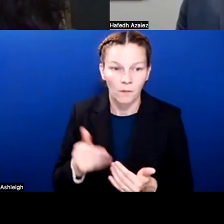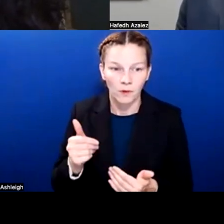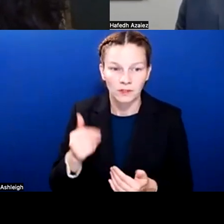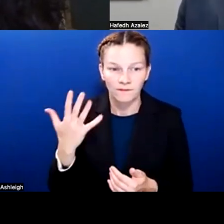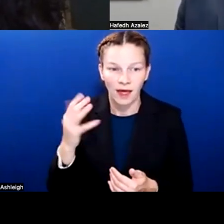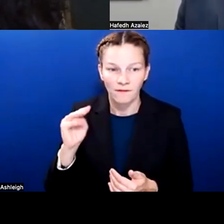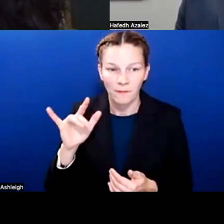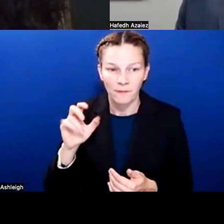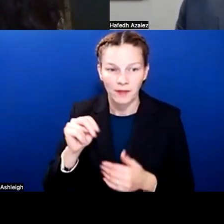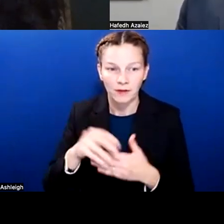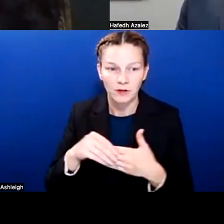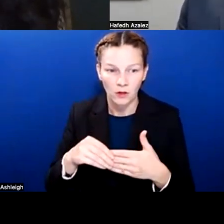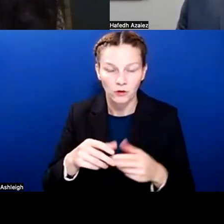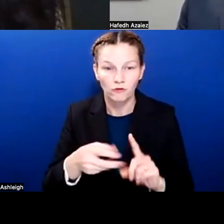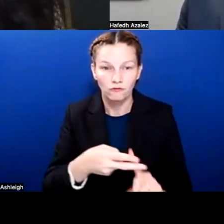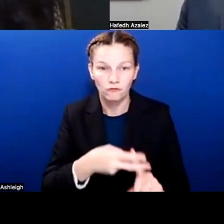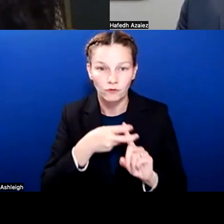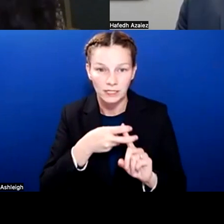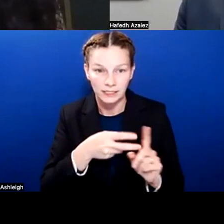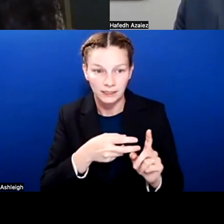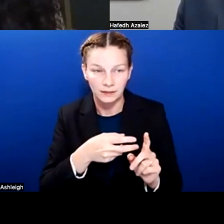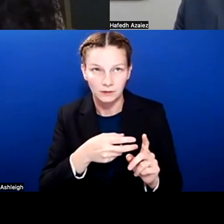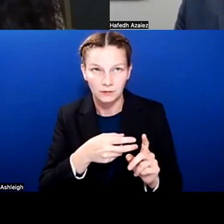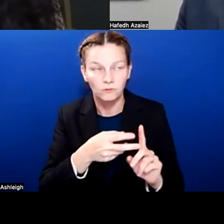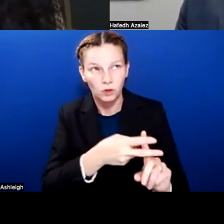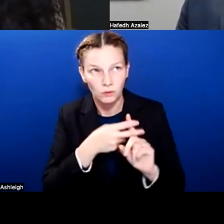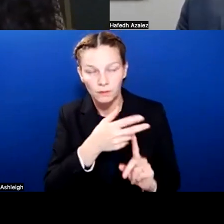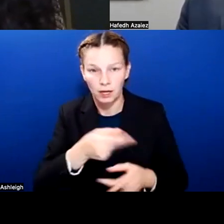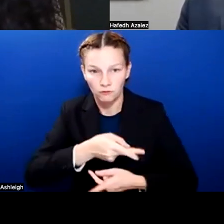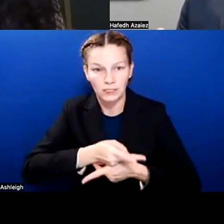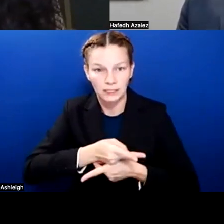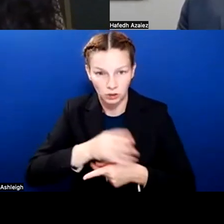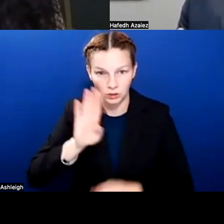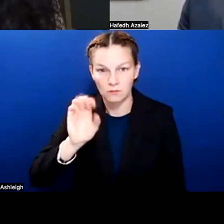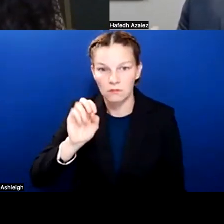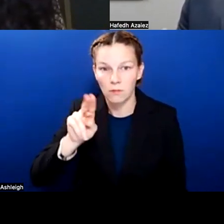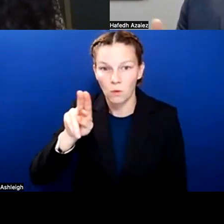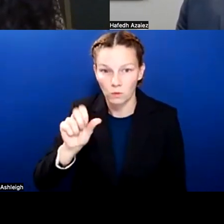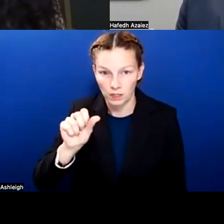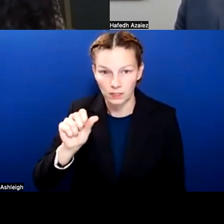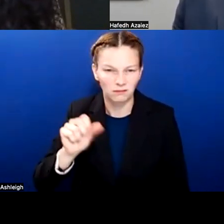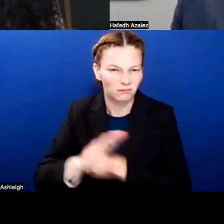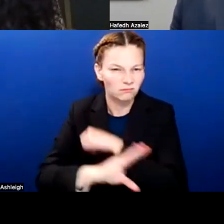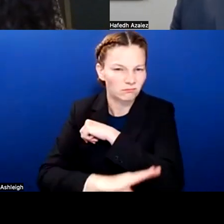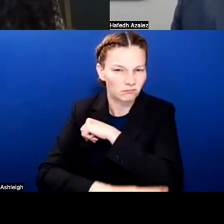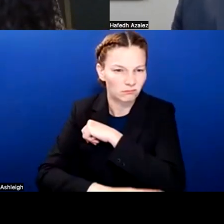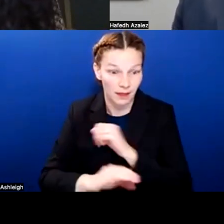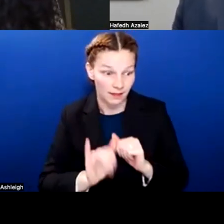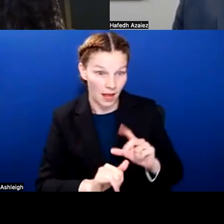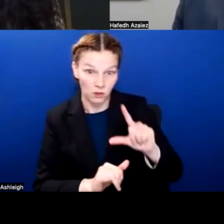and recruitment bonus. I think happened in the fall. And that's something, on top of that, almost 20 million that Eddie talked about,